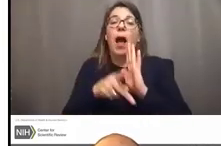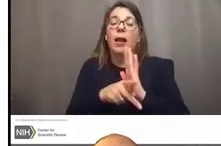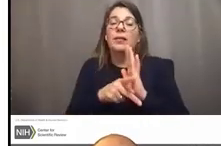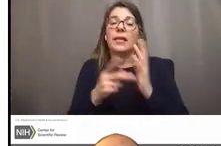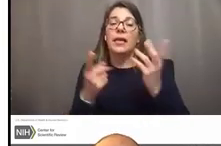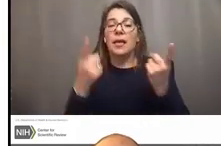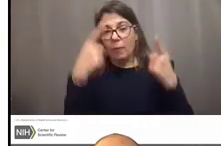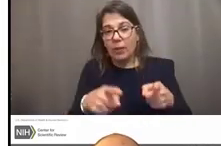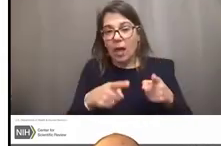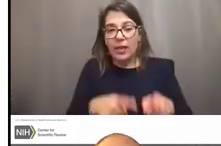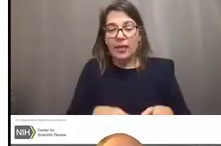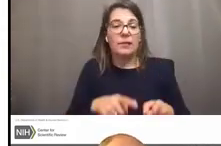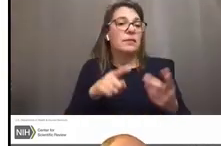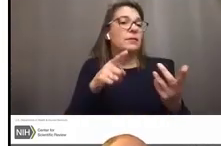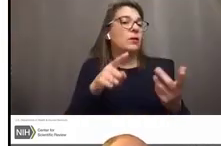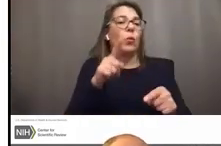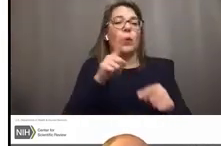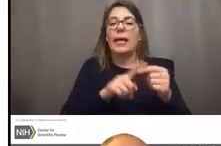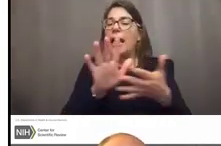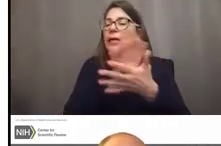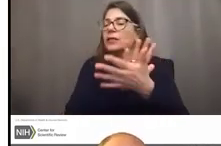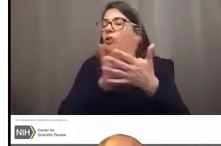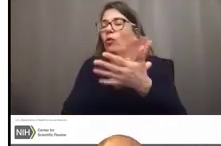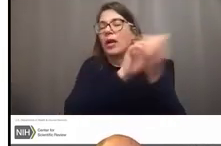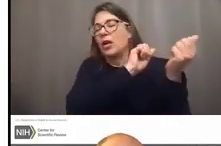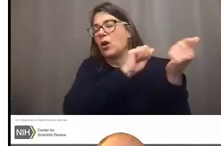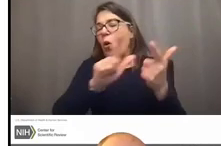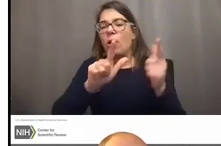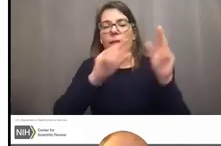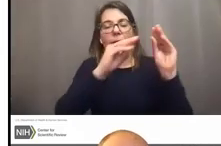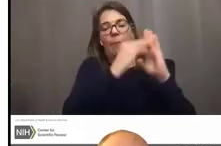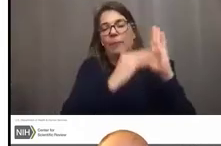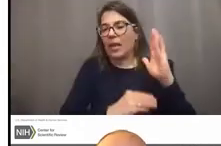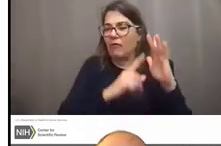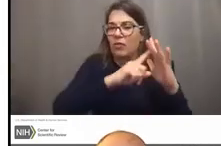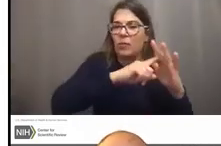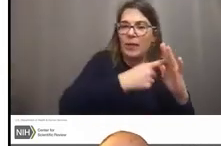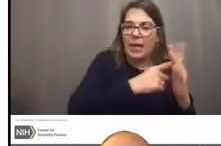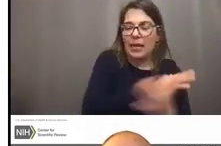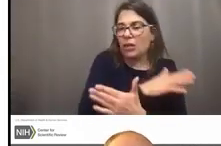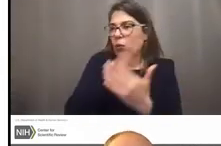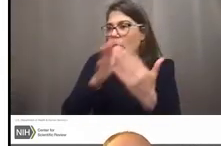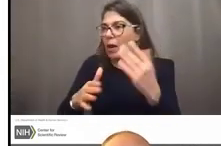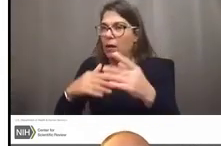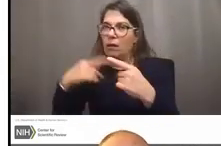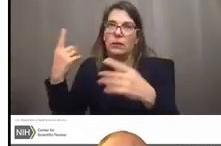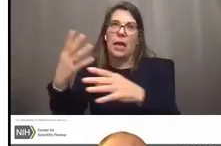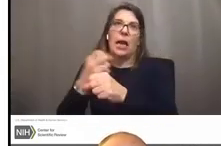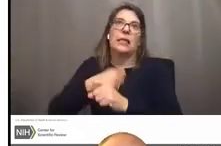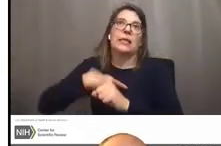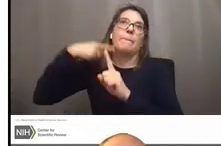We're not able to screen every application from stem to stern, because it would take us literally months to get the applications out for review,